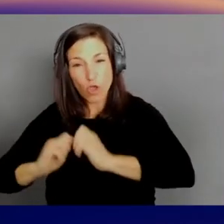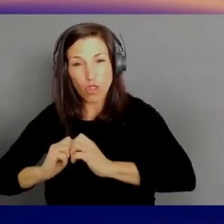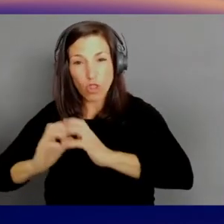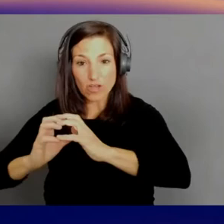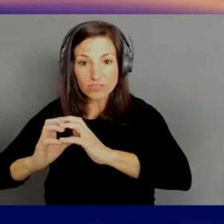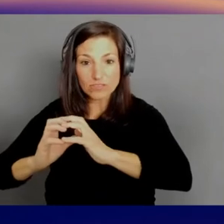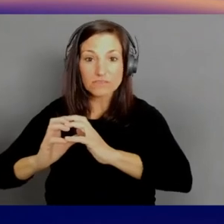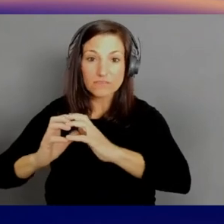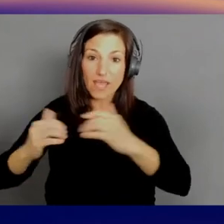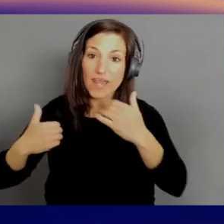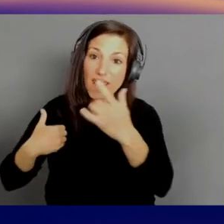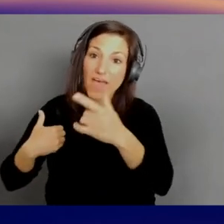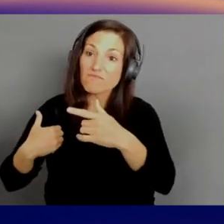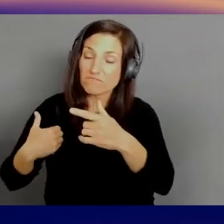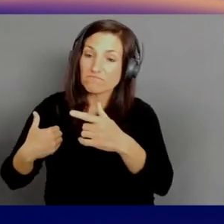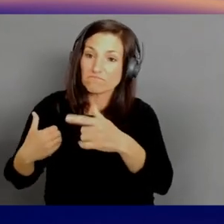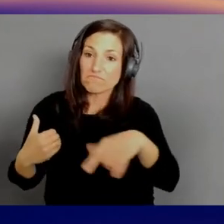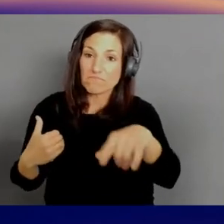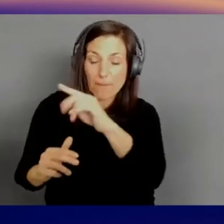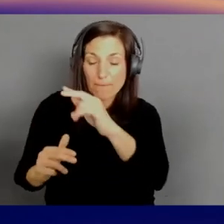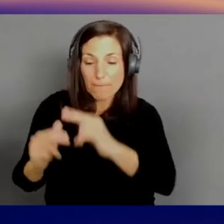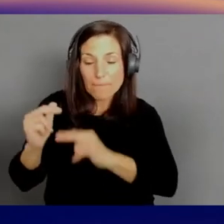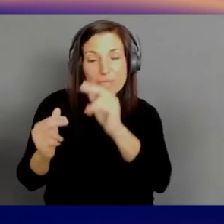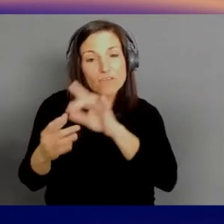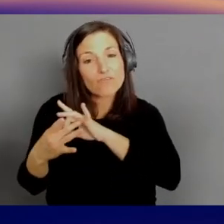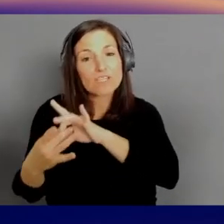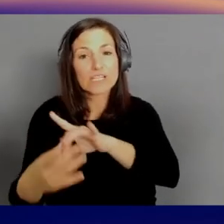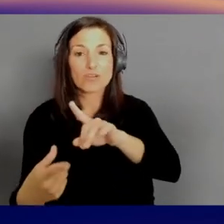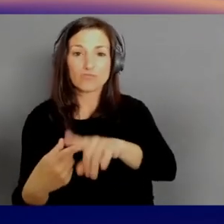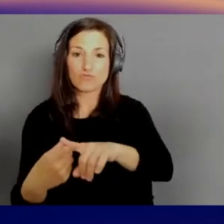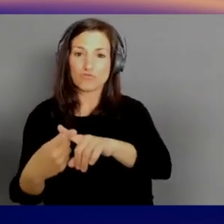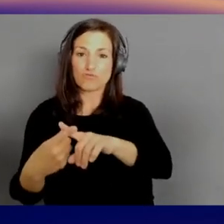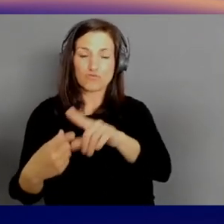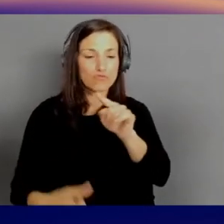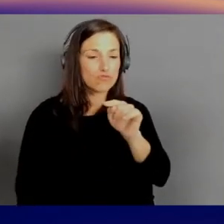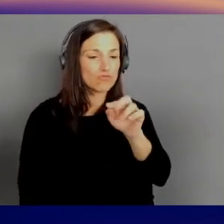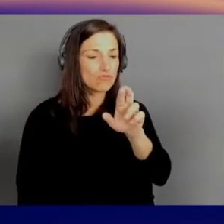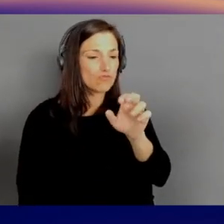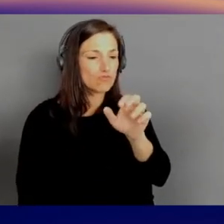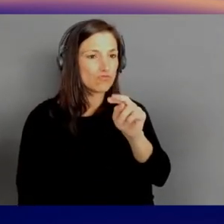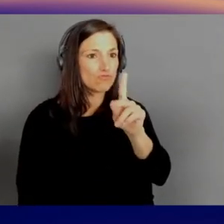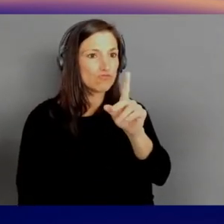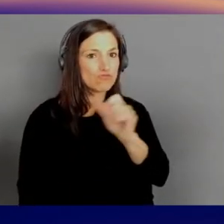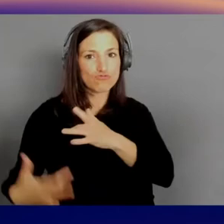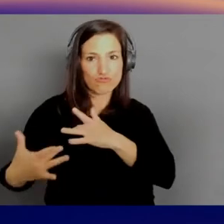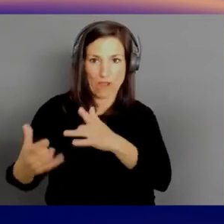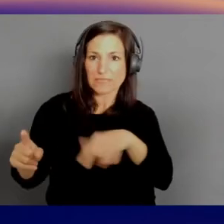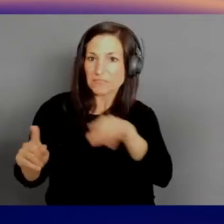how to help them build around the trends that our customers are seeing. And I work with Tom. So my name is Tom Soderstrom. Thanks for having us.